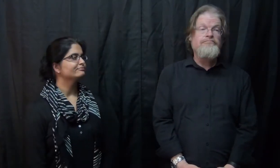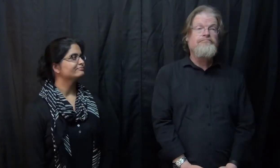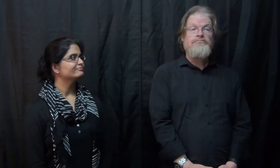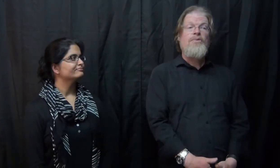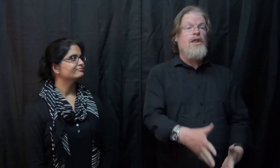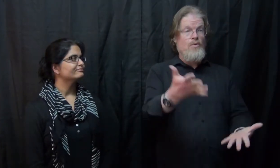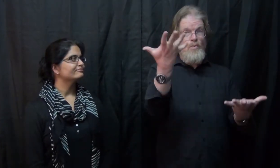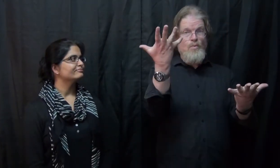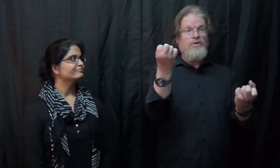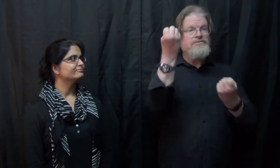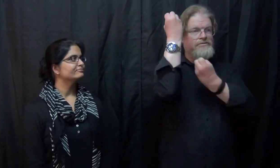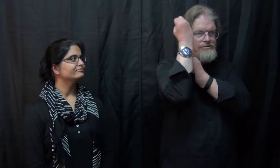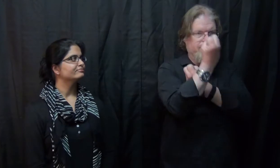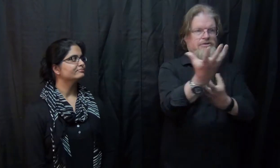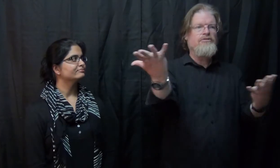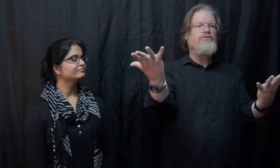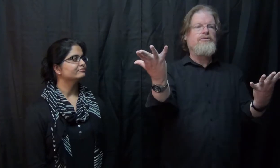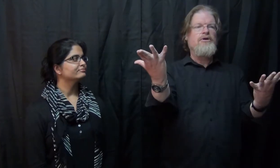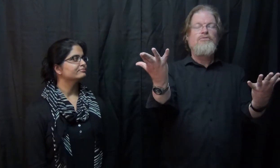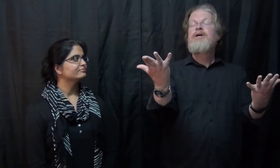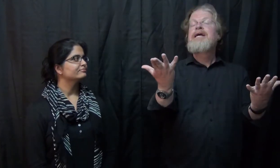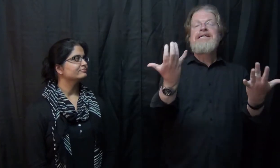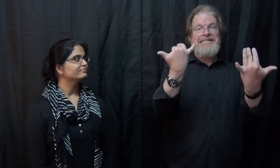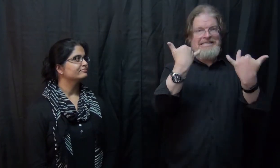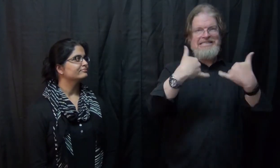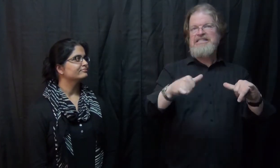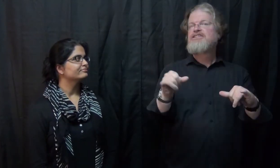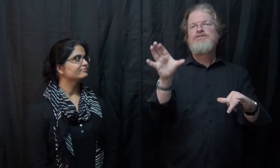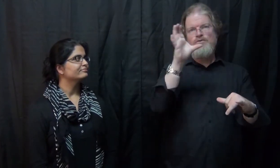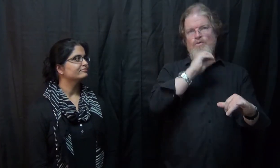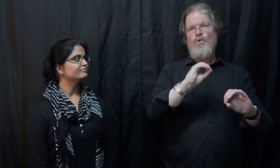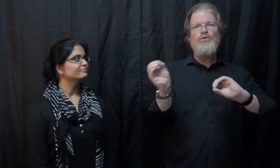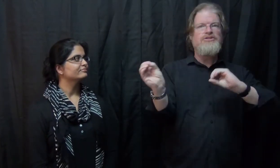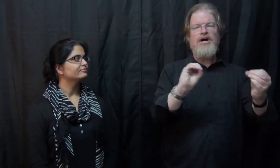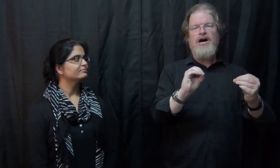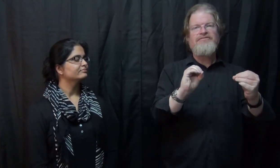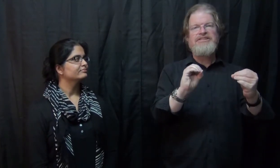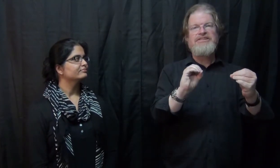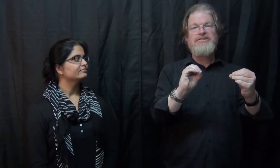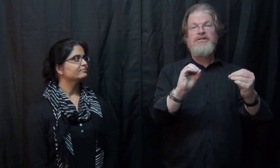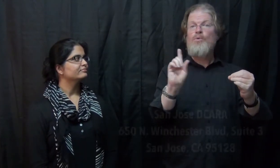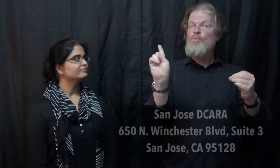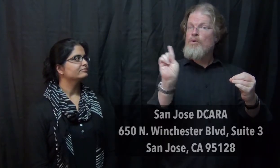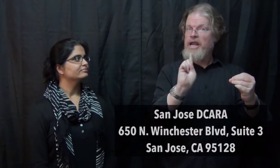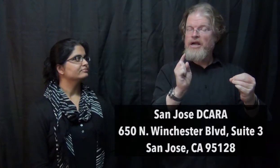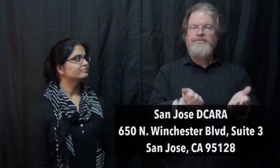Now, we would like to update with you that we are still at our current San Jose office, where?